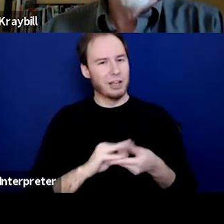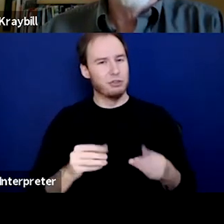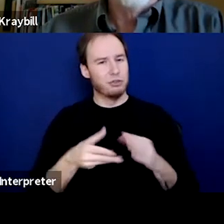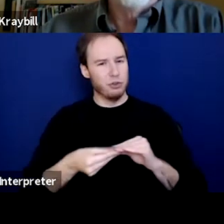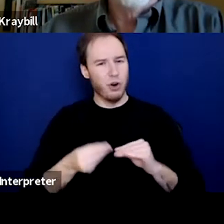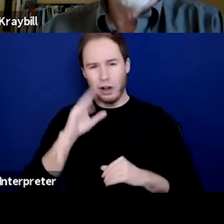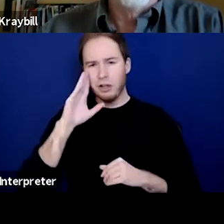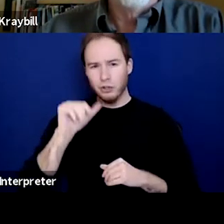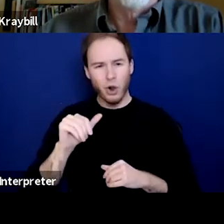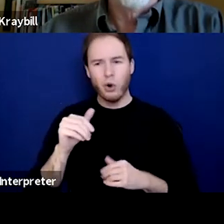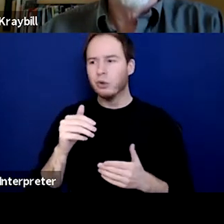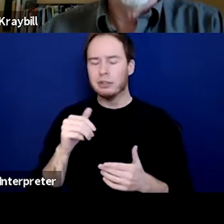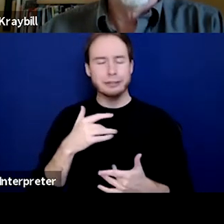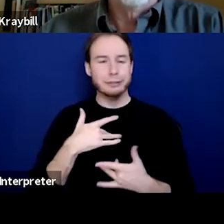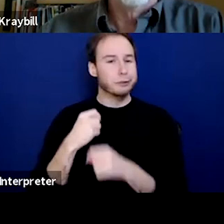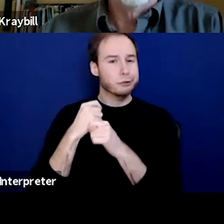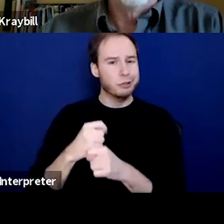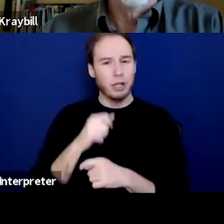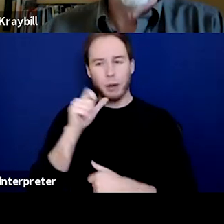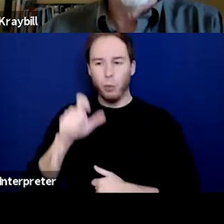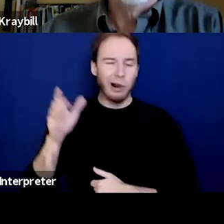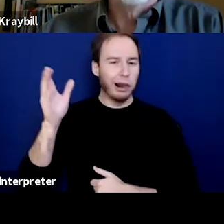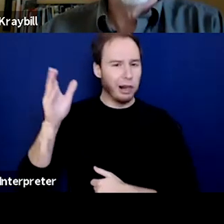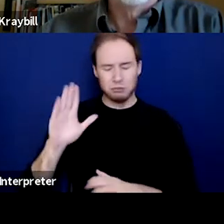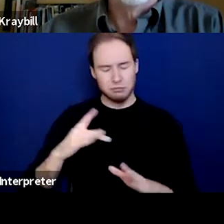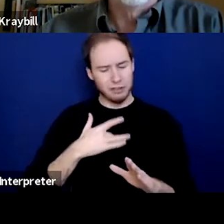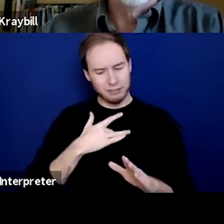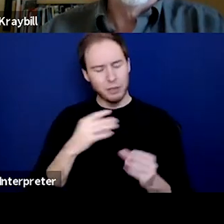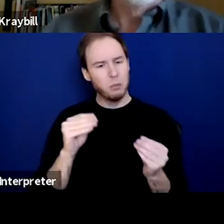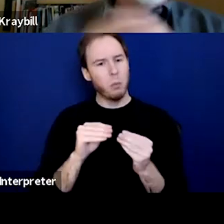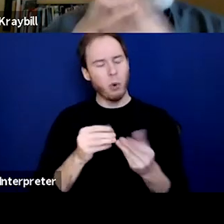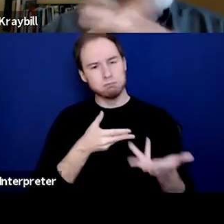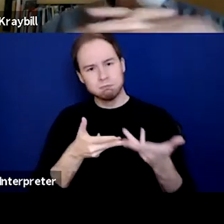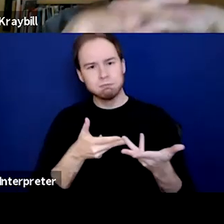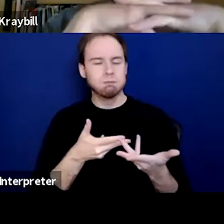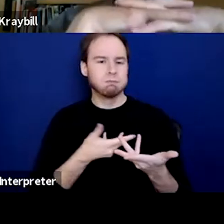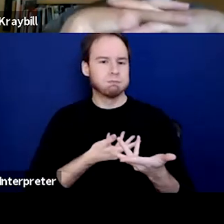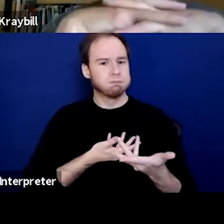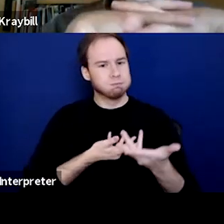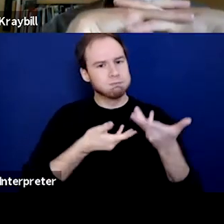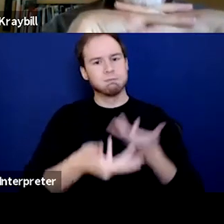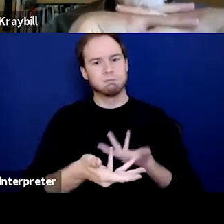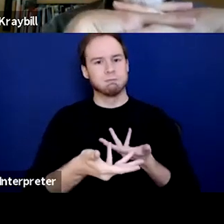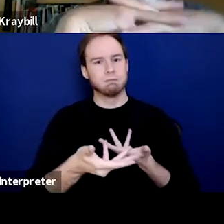Let's just talk about the toolkit. Let's talk about things because we don't wanna be talked to at, we wanna be talked with.